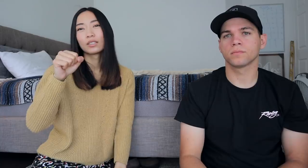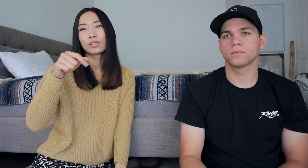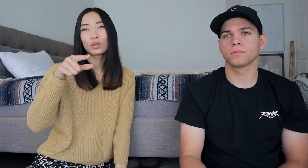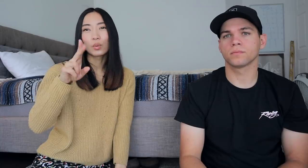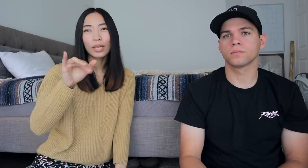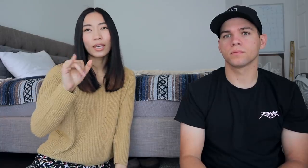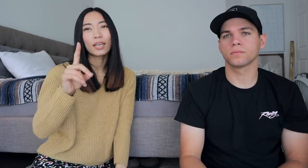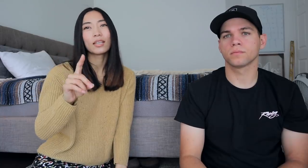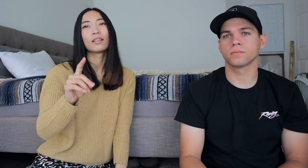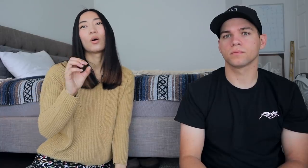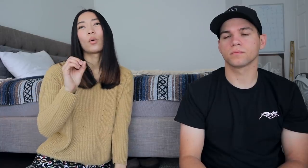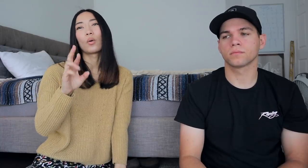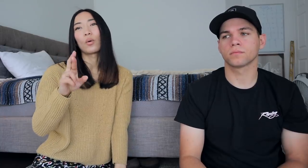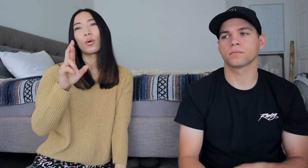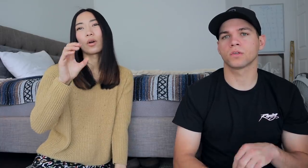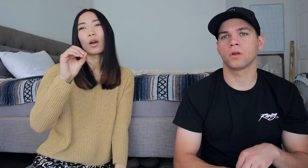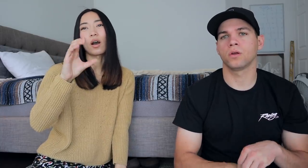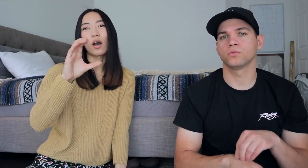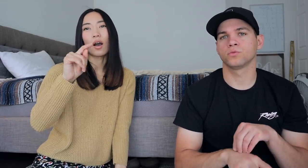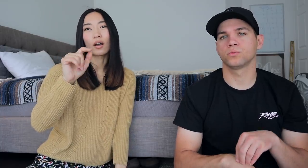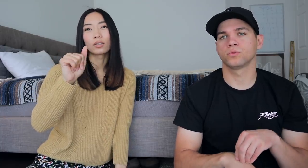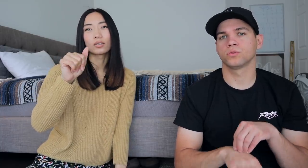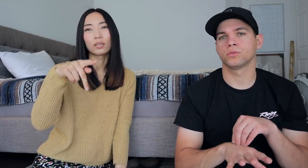oh. either squid or octopus